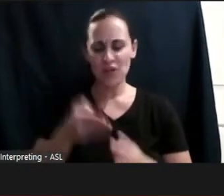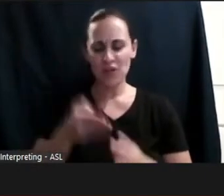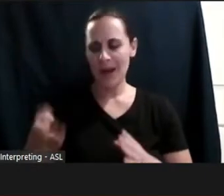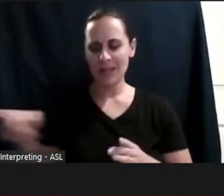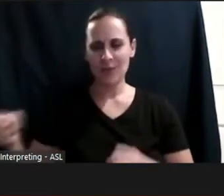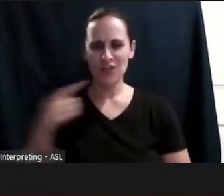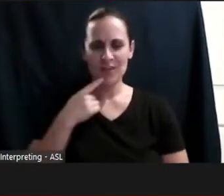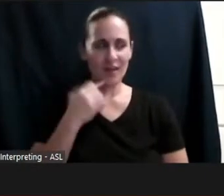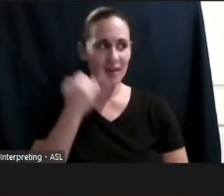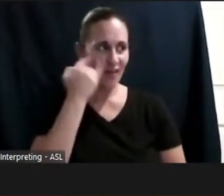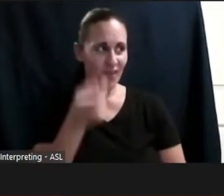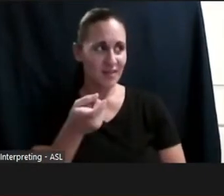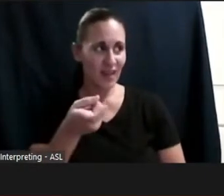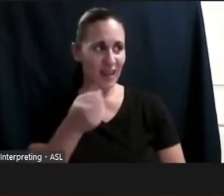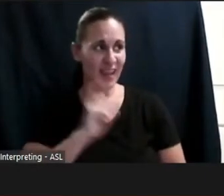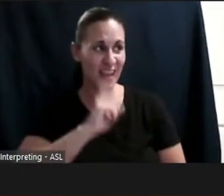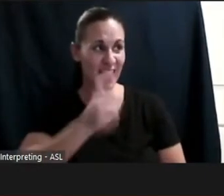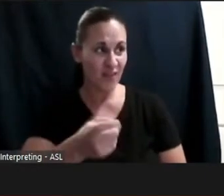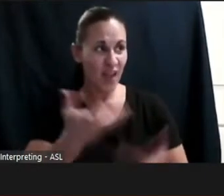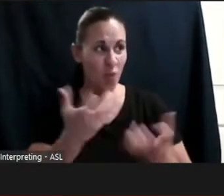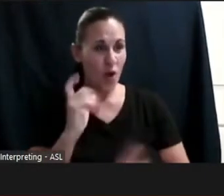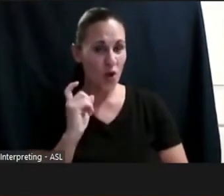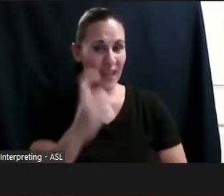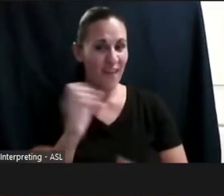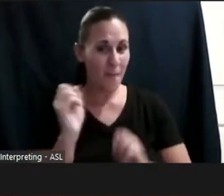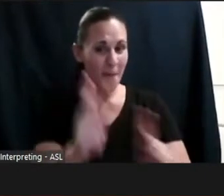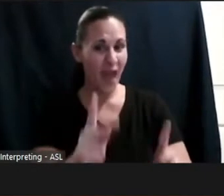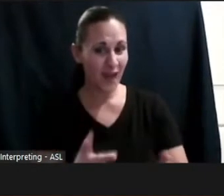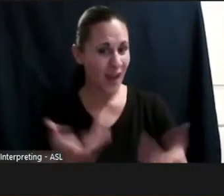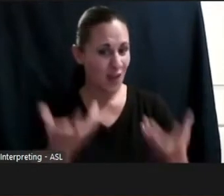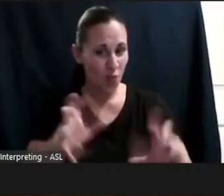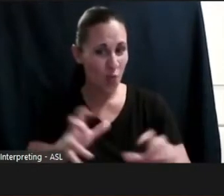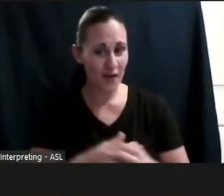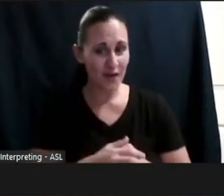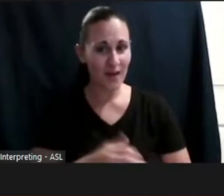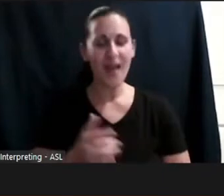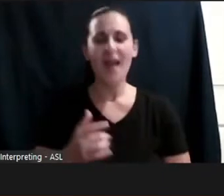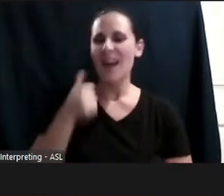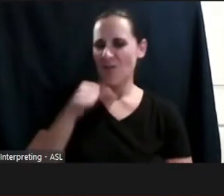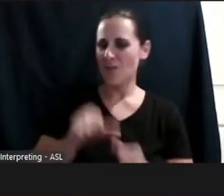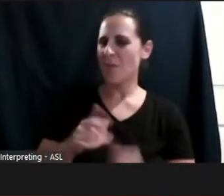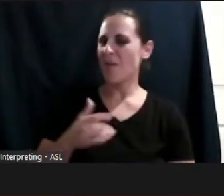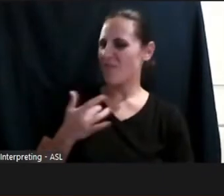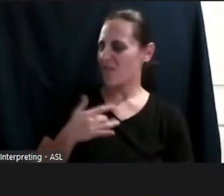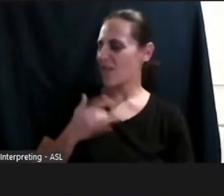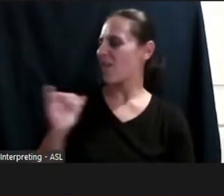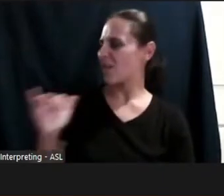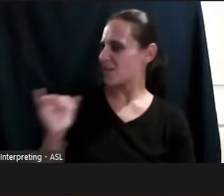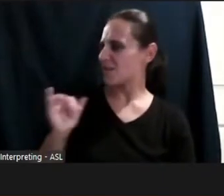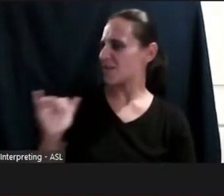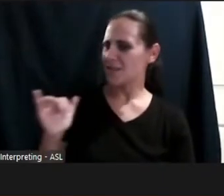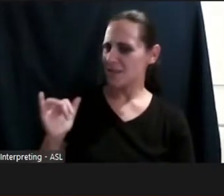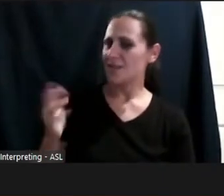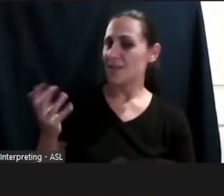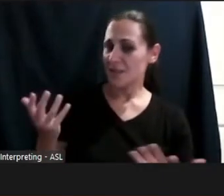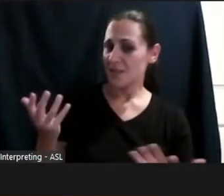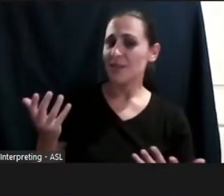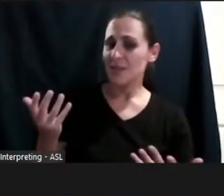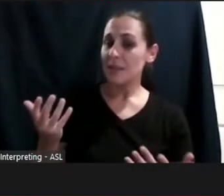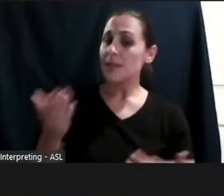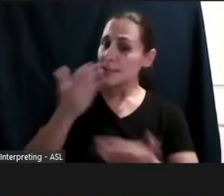I remember feeling that exact sentiment that there might be some good things associated with her,